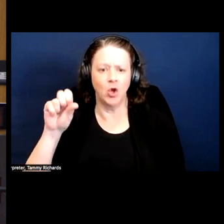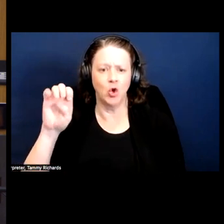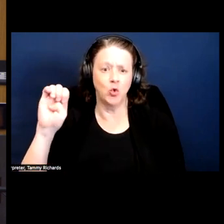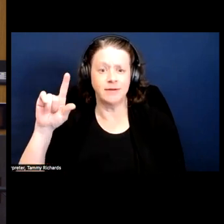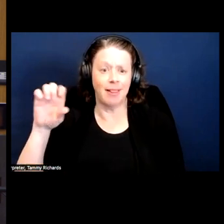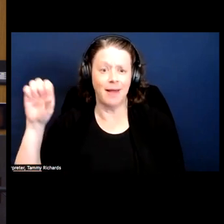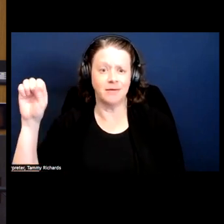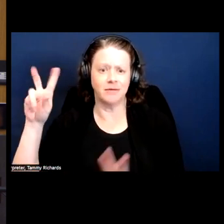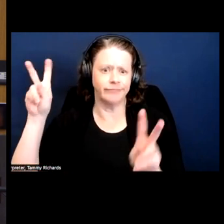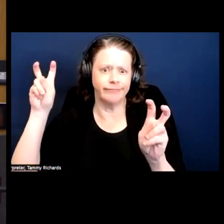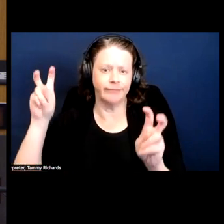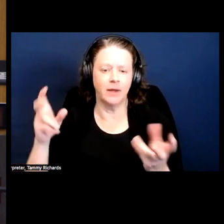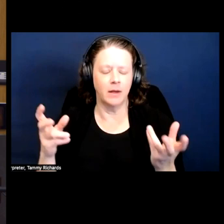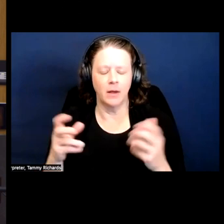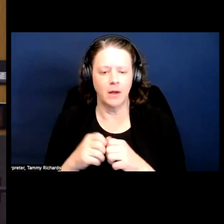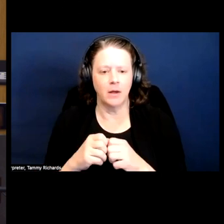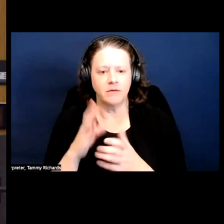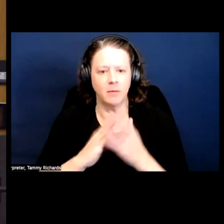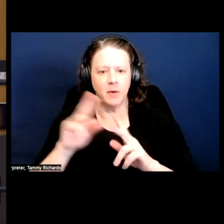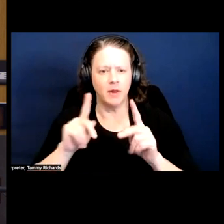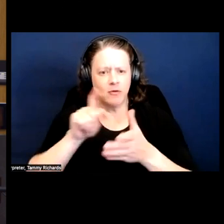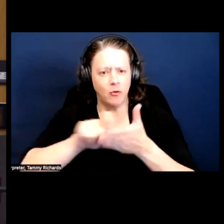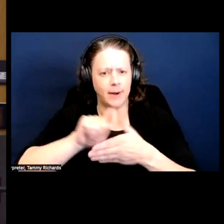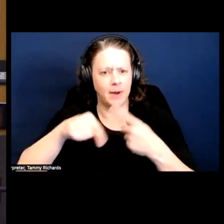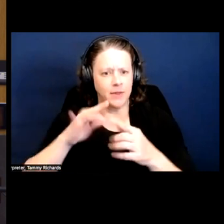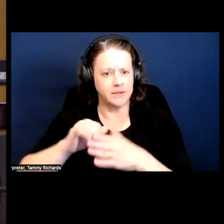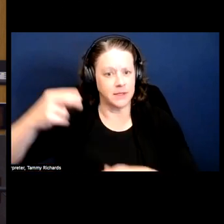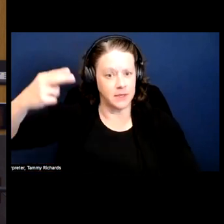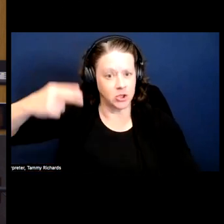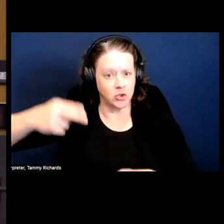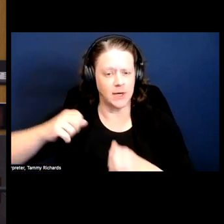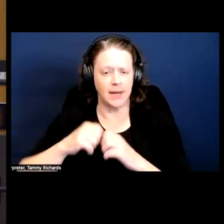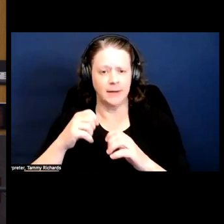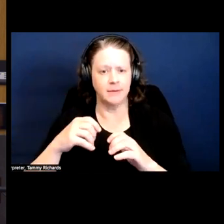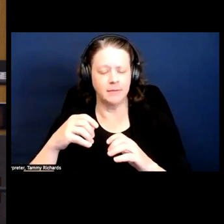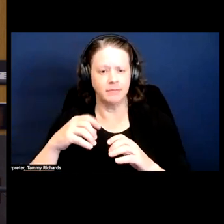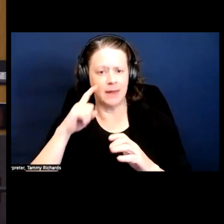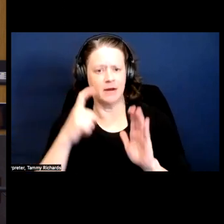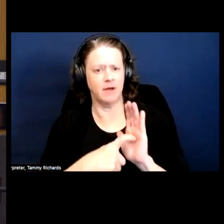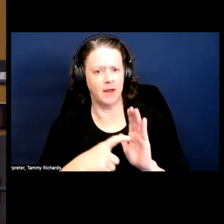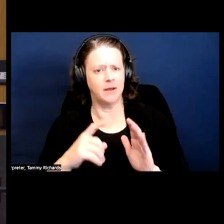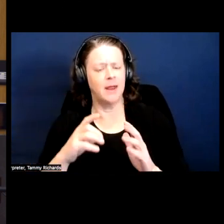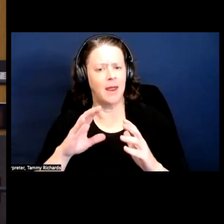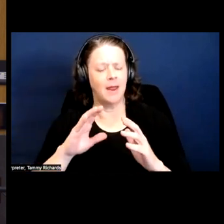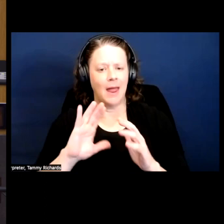that have written about this history and identifying the way that disability was used to identify